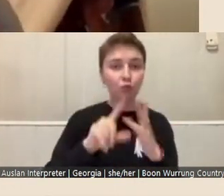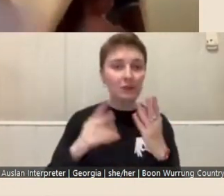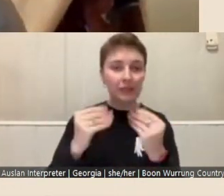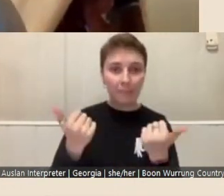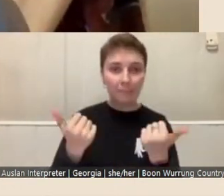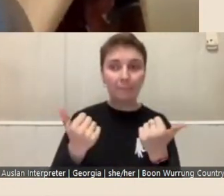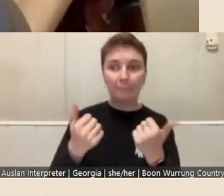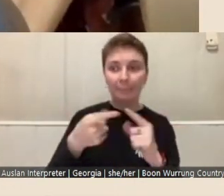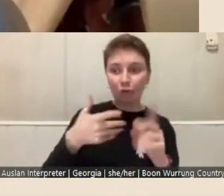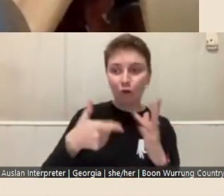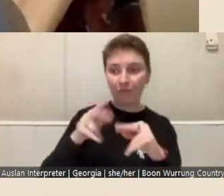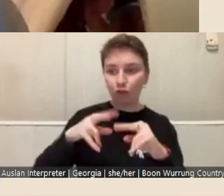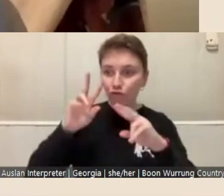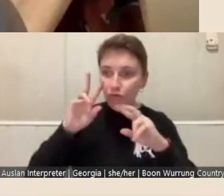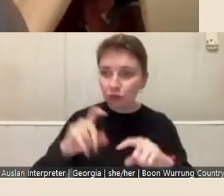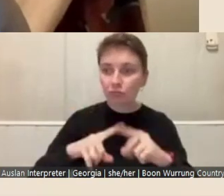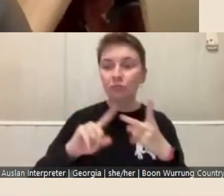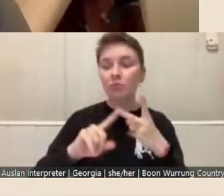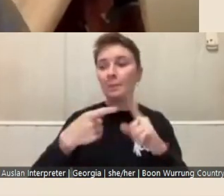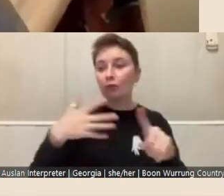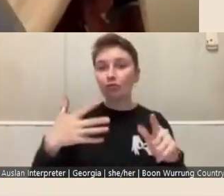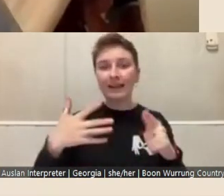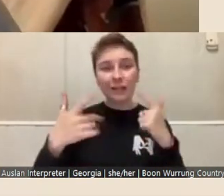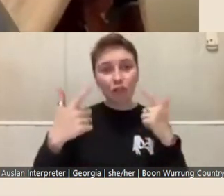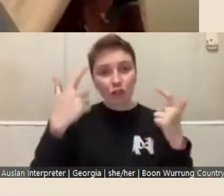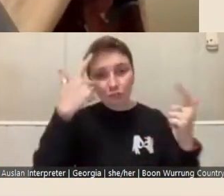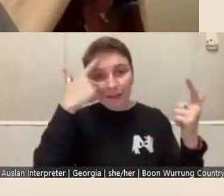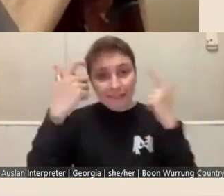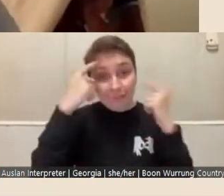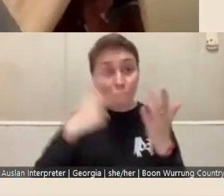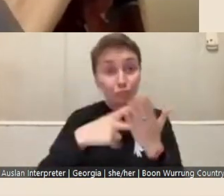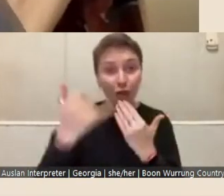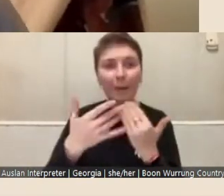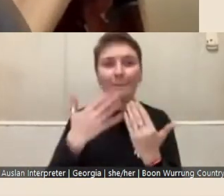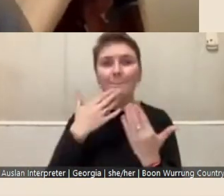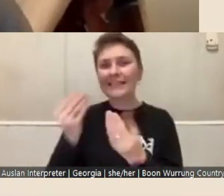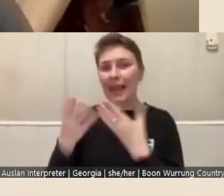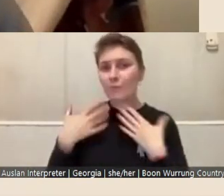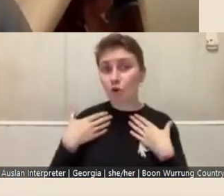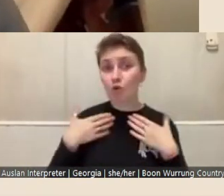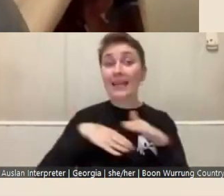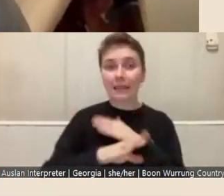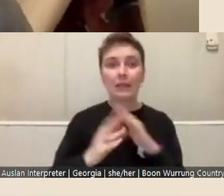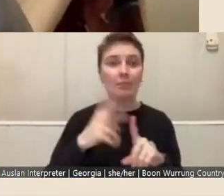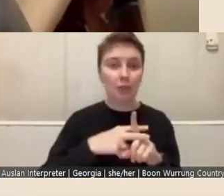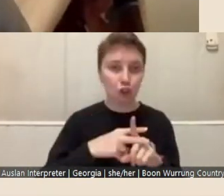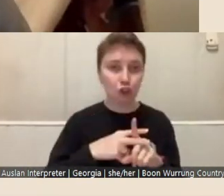a particular creative project that you let us know that within the application, and if you're working